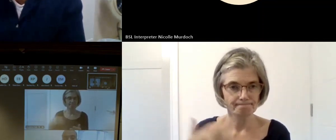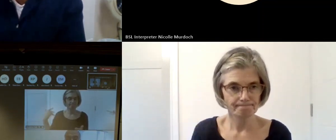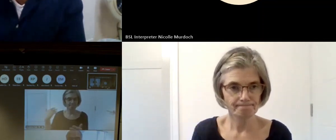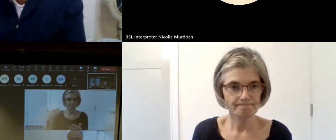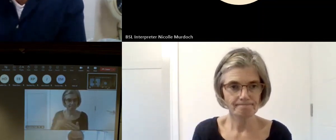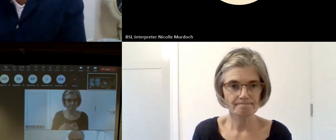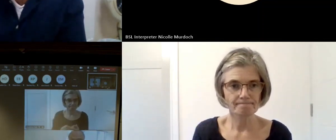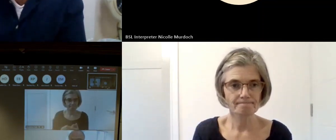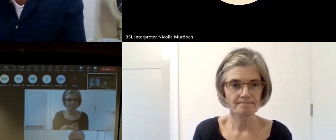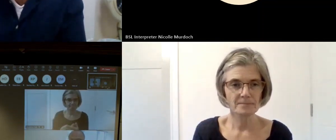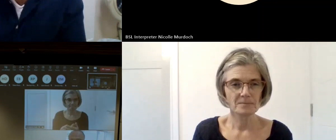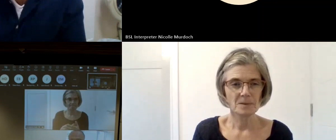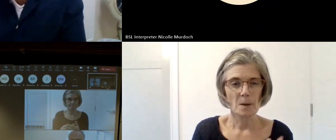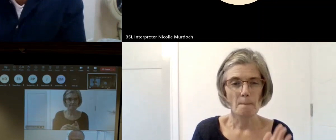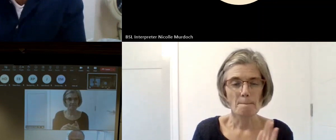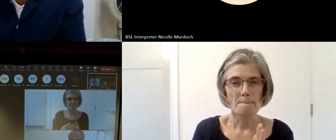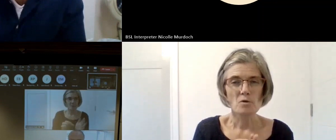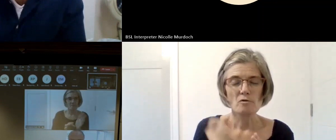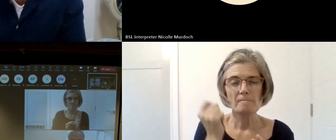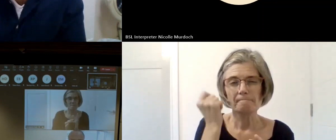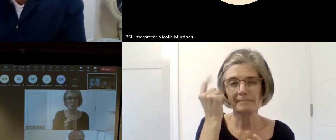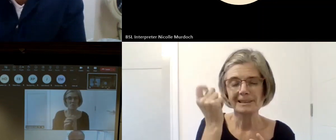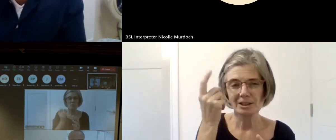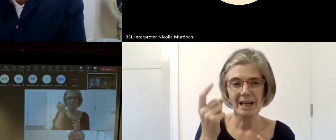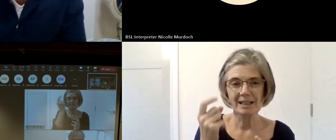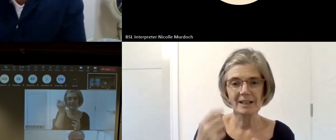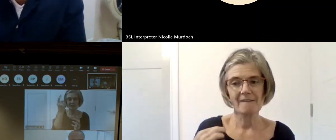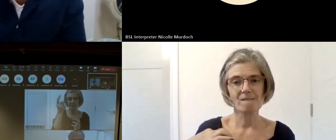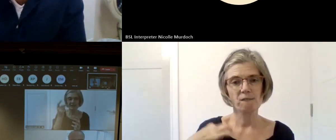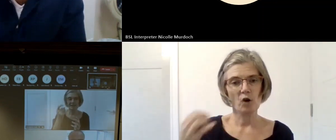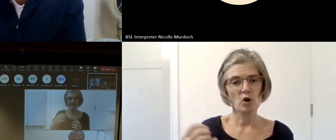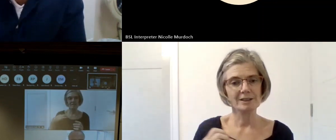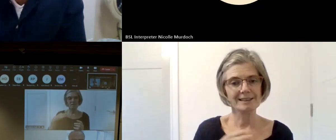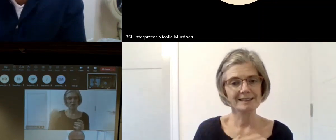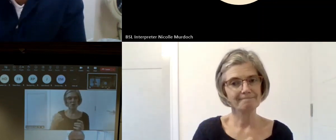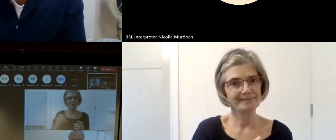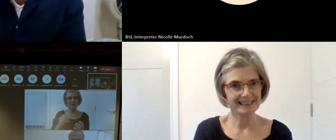voluntary sector and the challenges and I think you know some of the challenges obviously we're